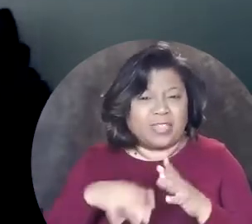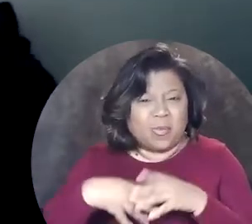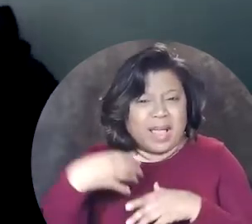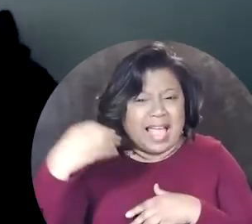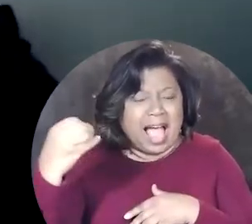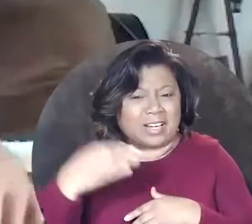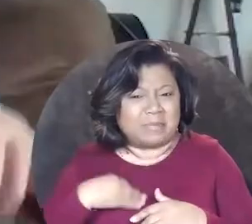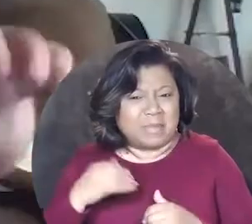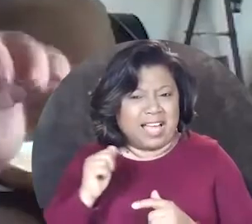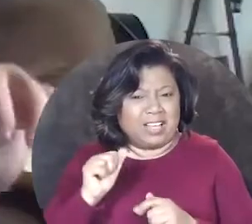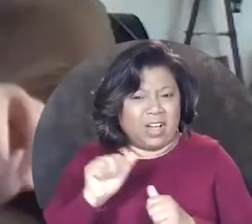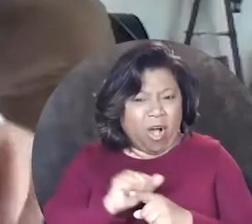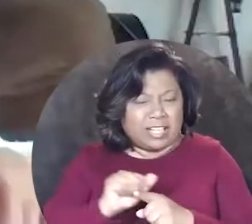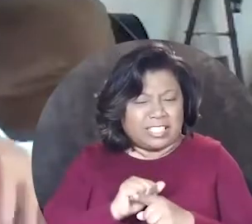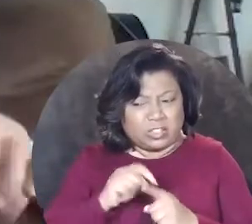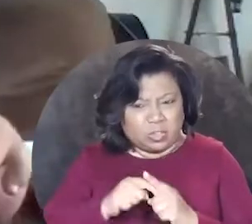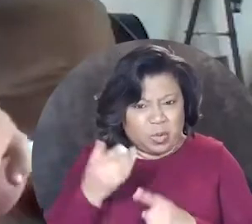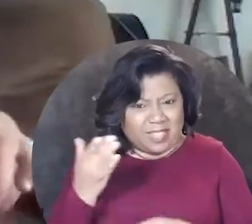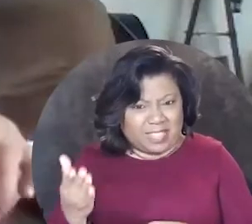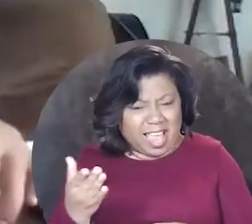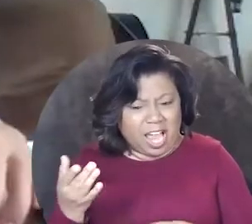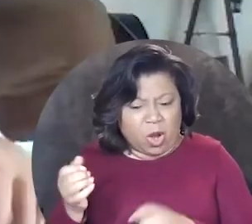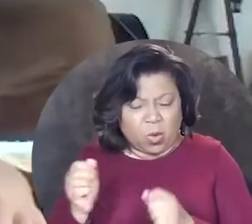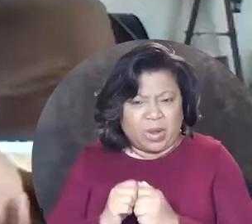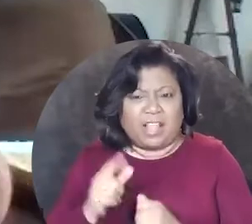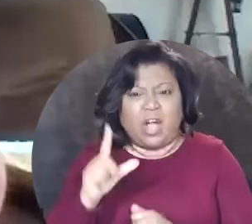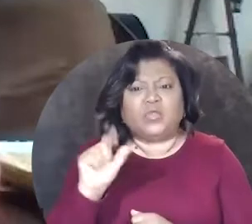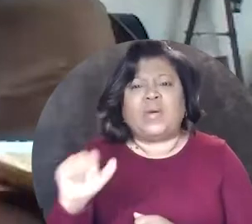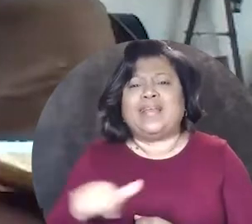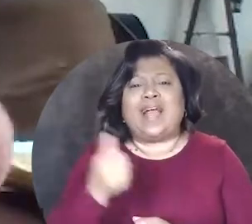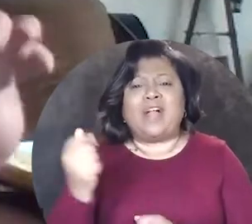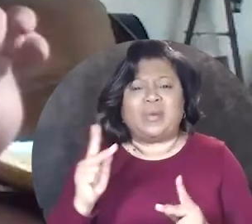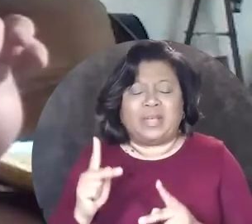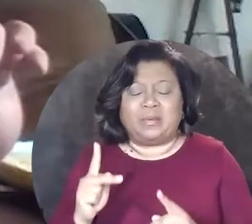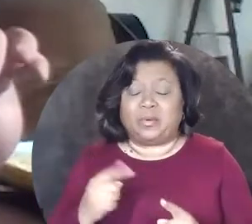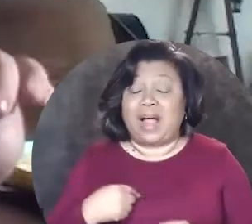on the way out of my audition you were there along with like 20 other people